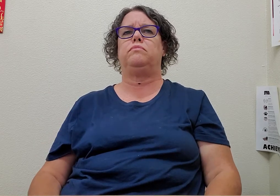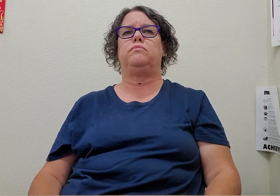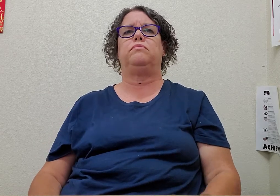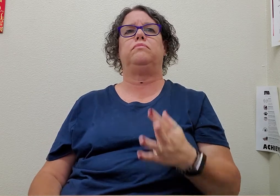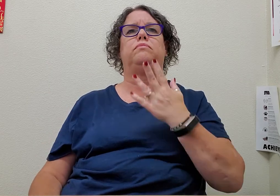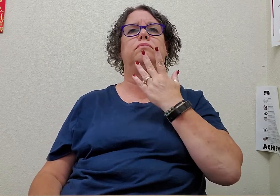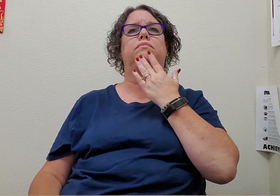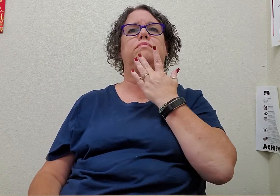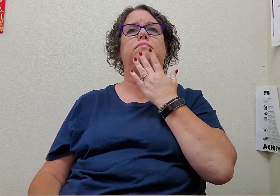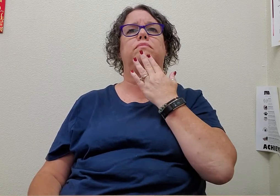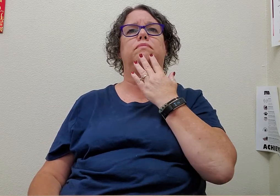color(s)